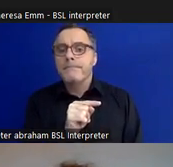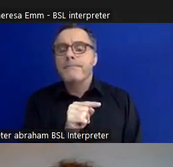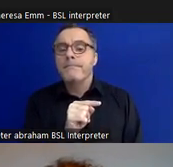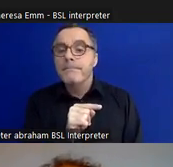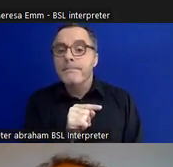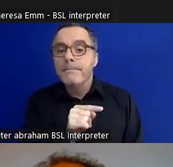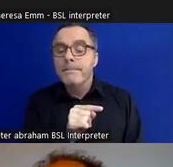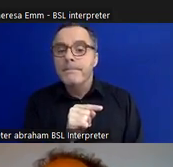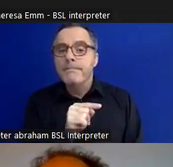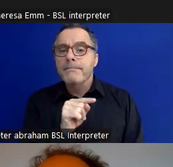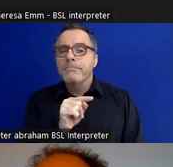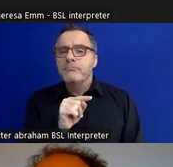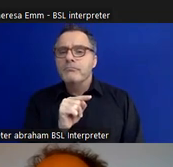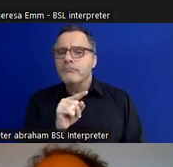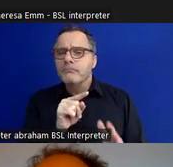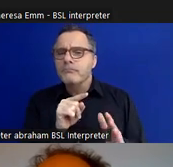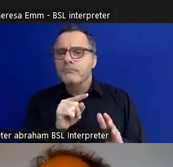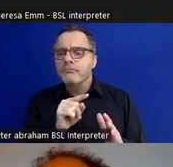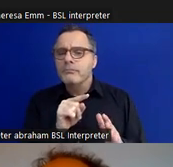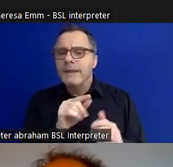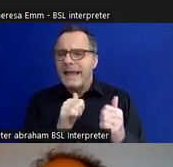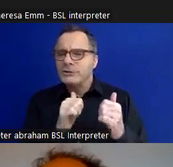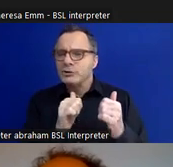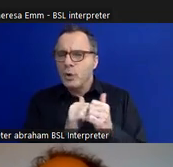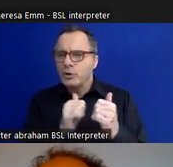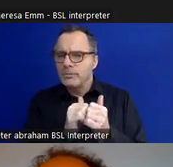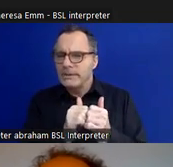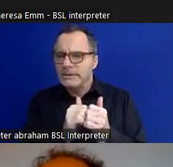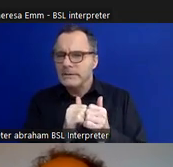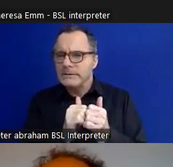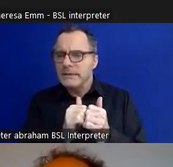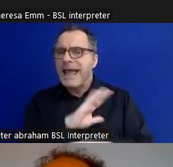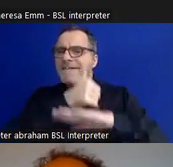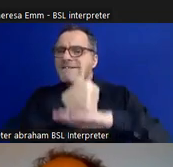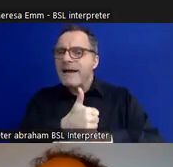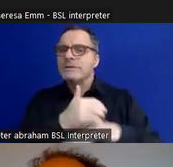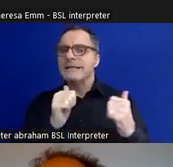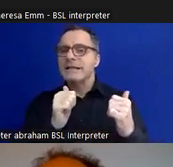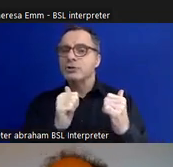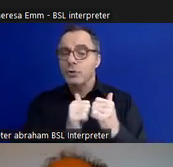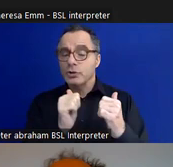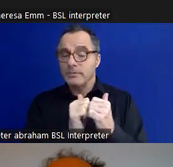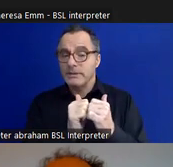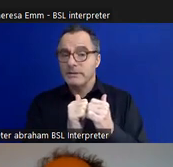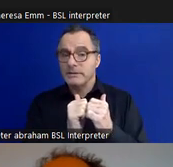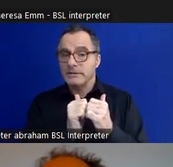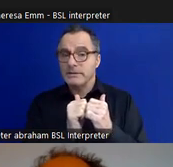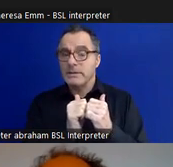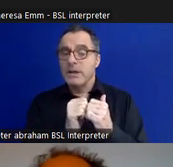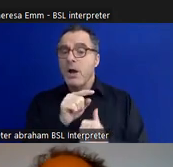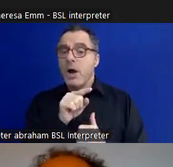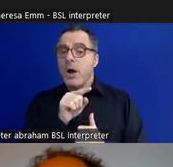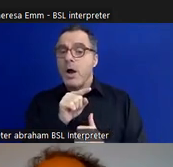document as well which is one of the founding documents that led to the origins of the 'Social